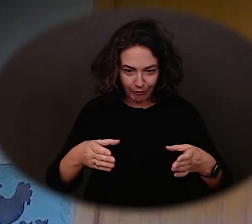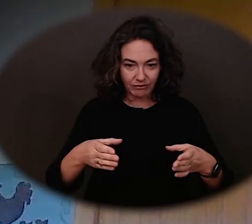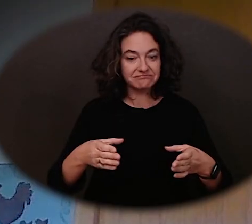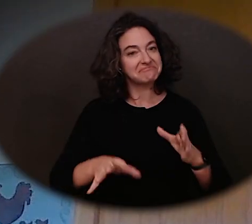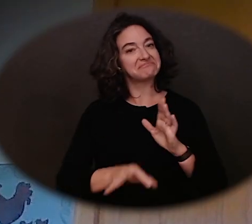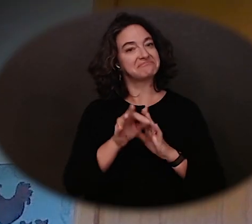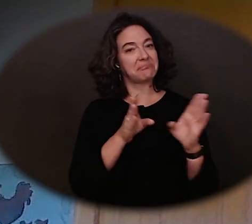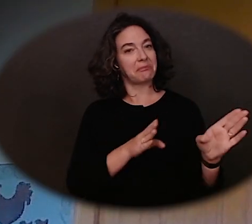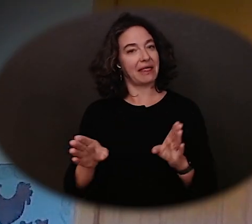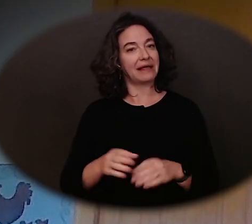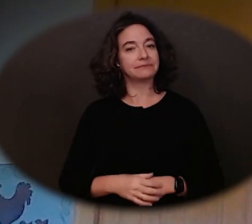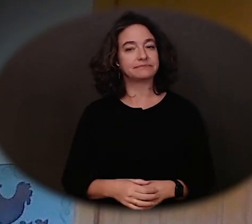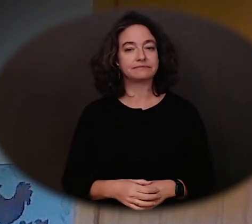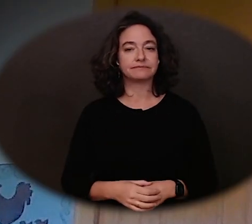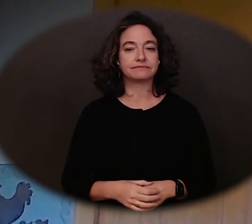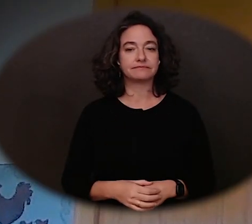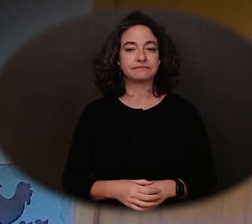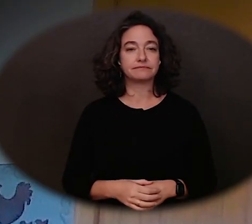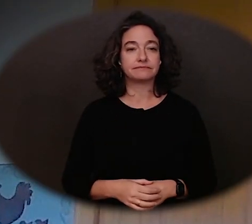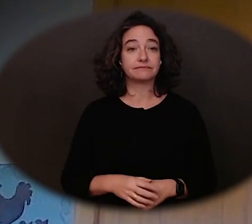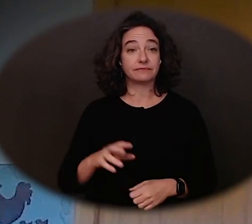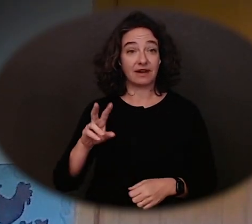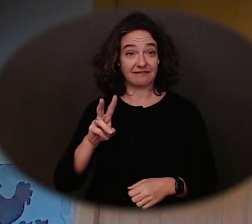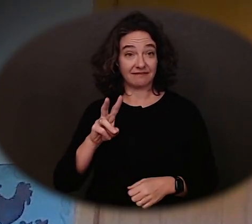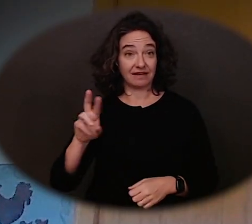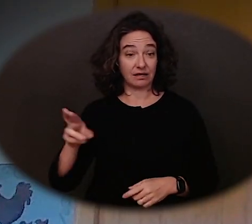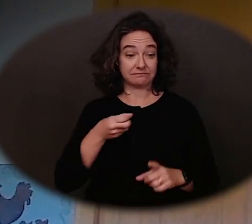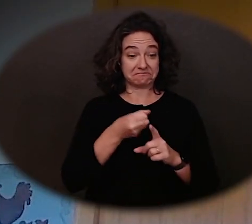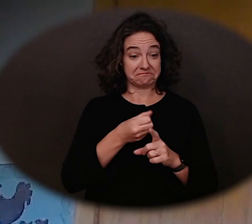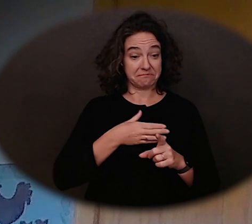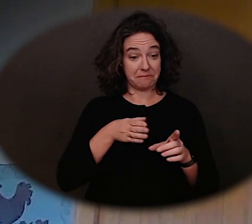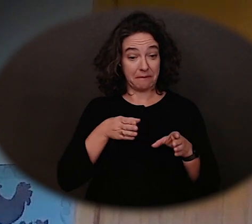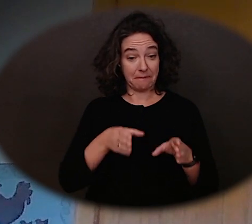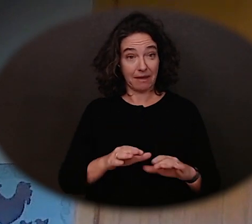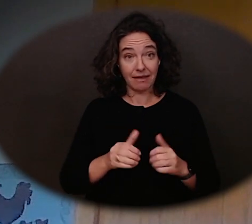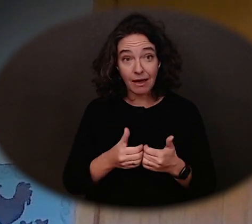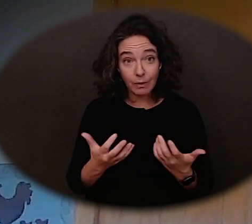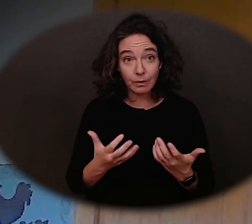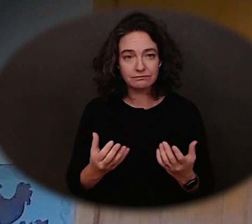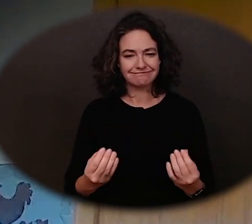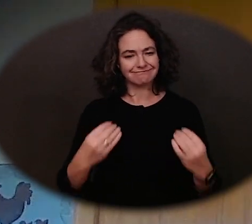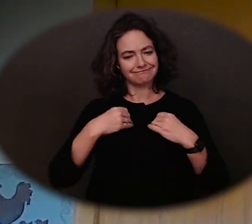Voc. Rehab has impacted my path by giving me a lot of tools and experiences.